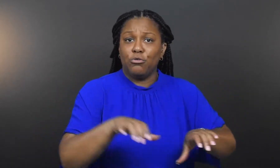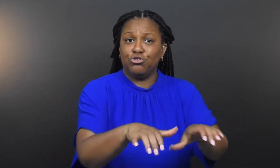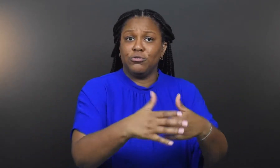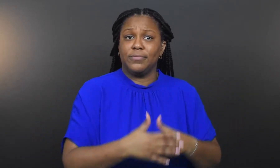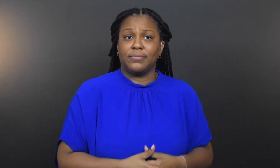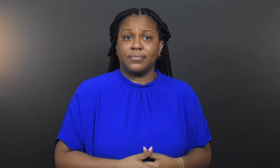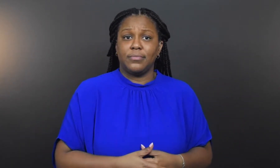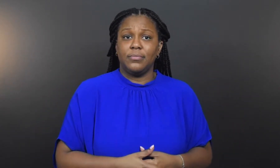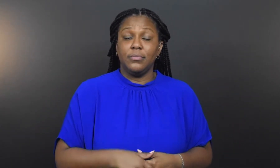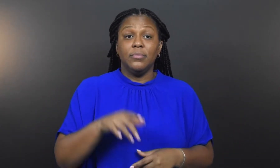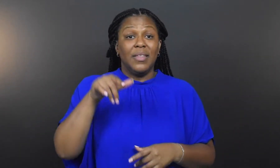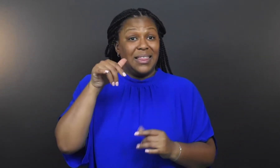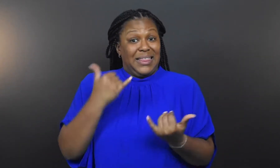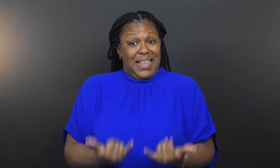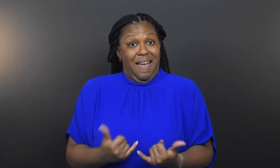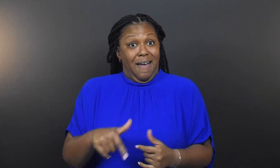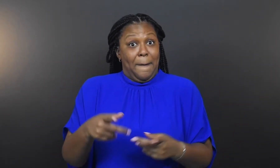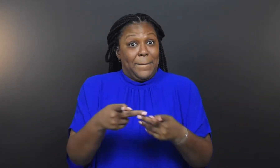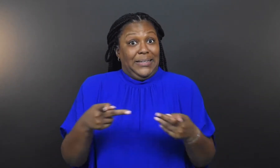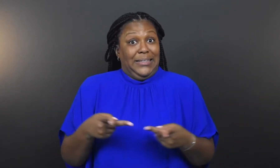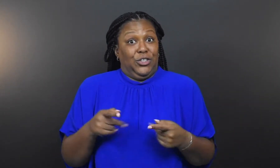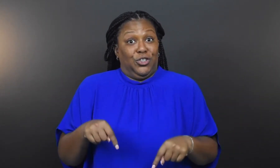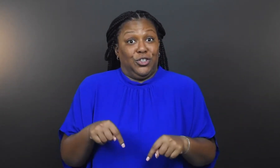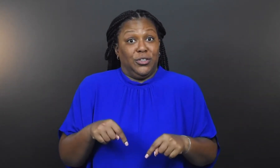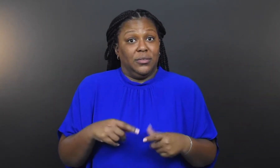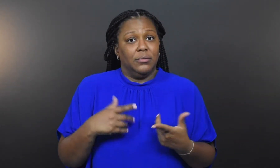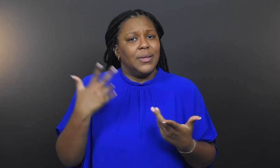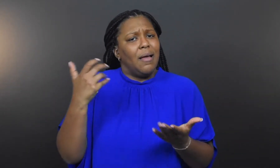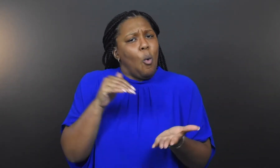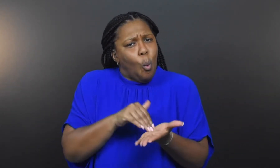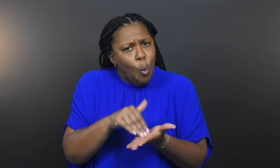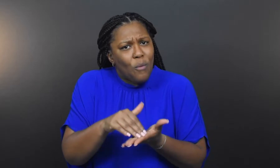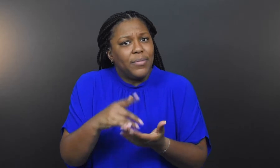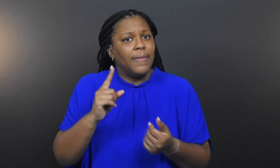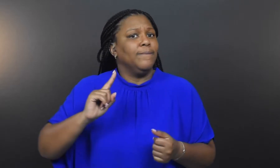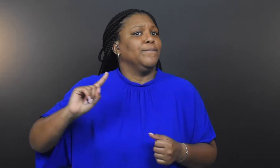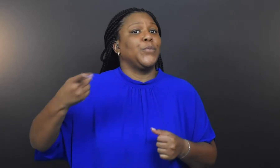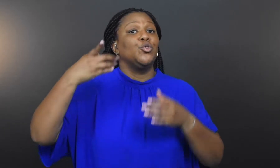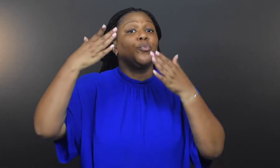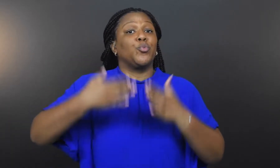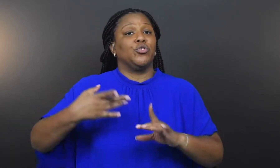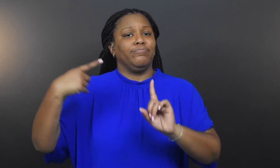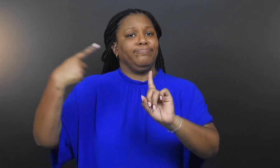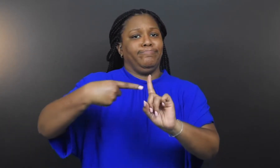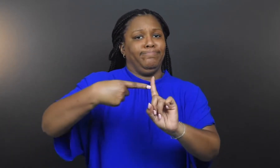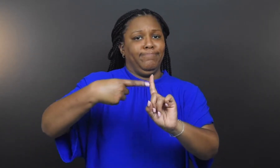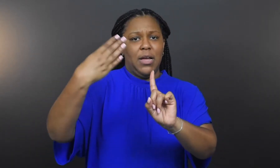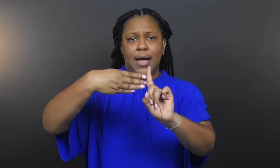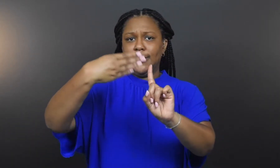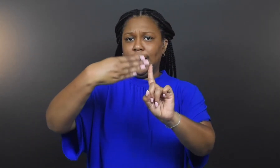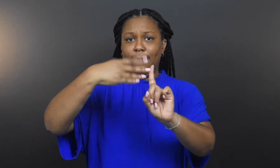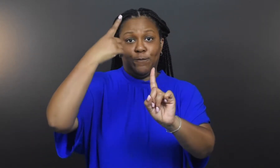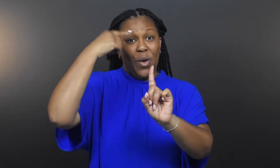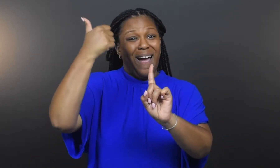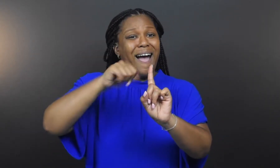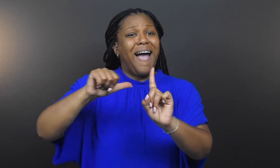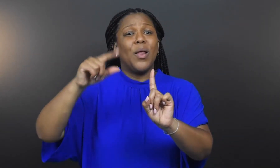In this position, he was often the first point of contact for people around the world looking